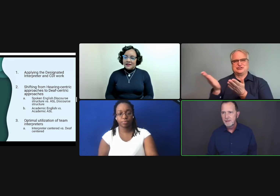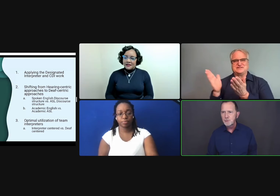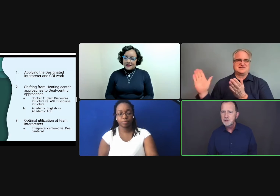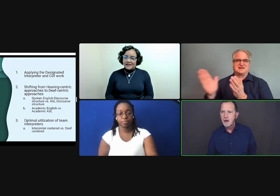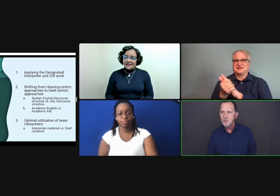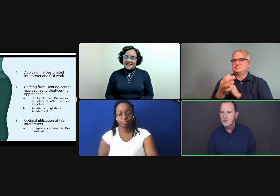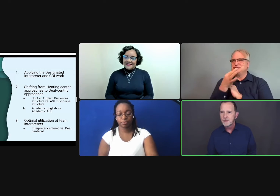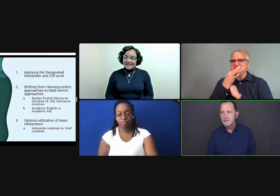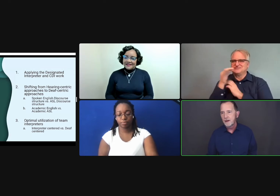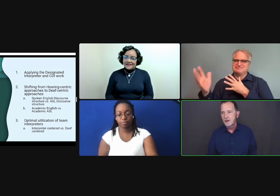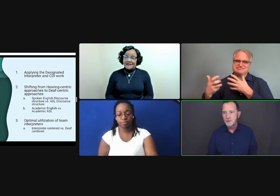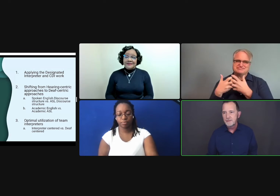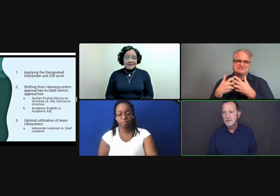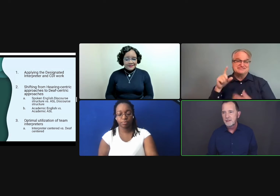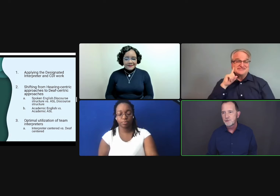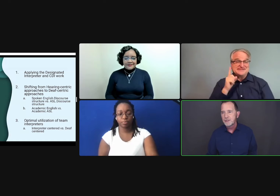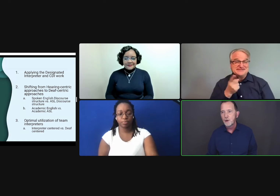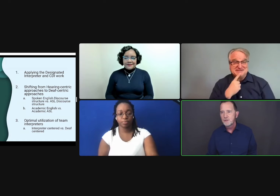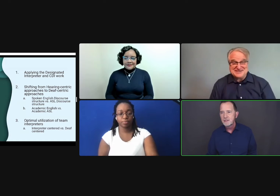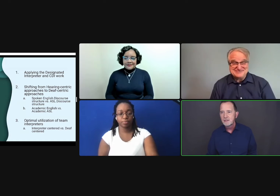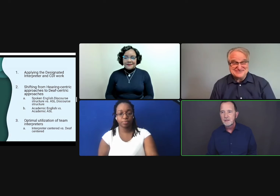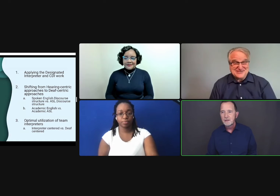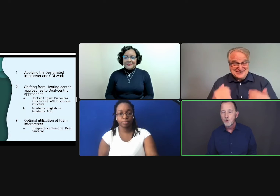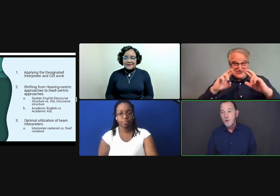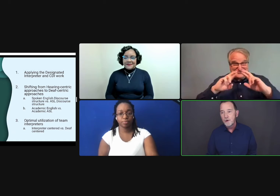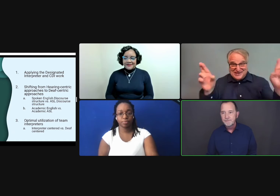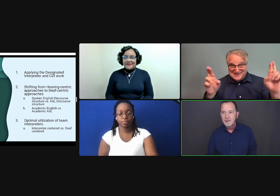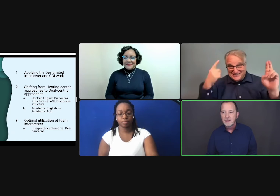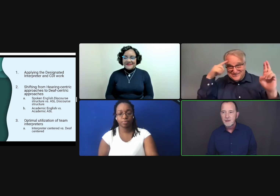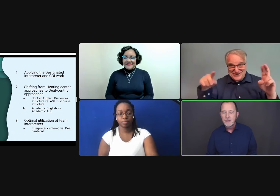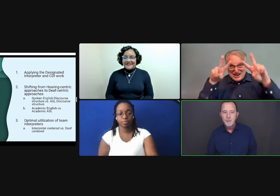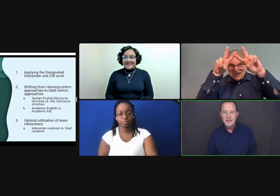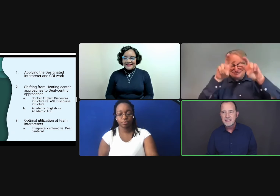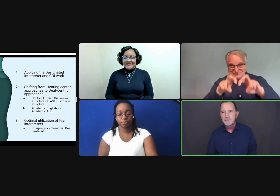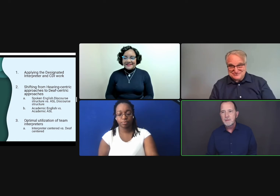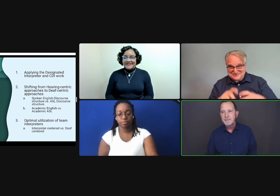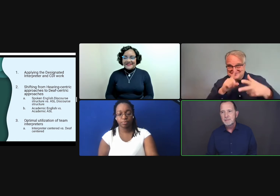Interpreters often work in pairs or even in trios or more. And we want to see if we might be